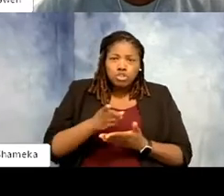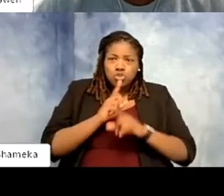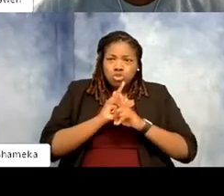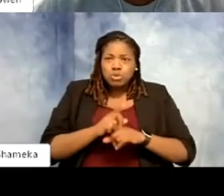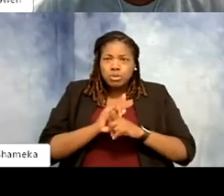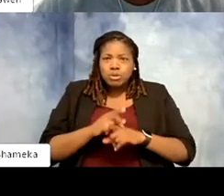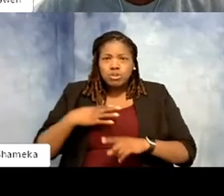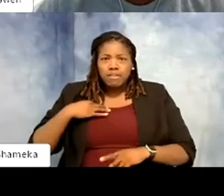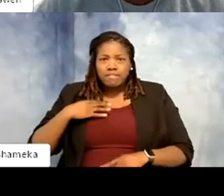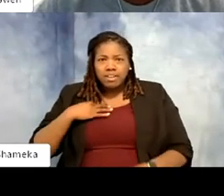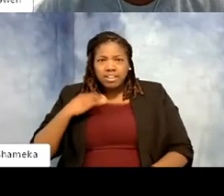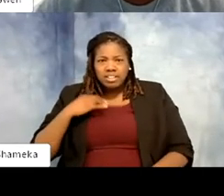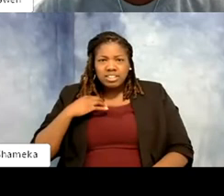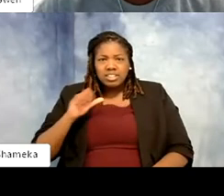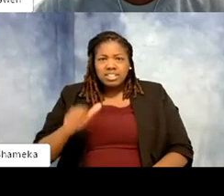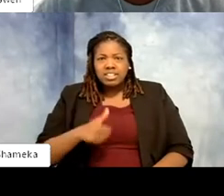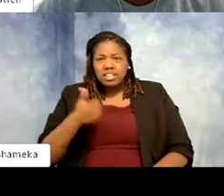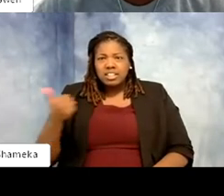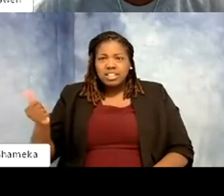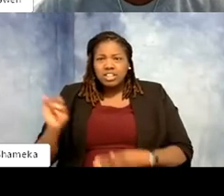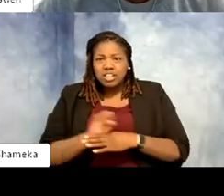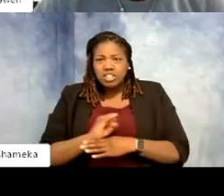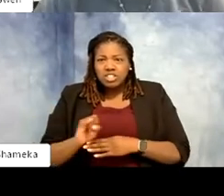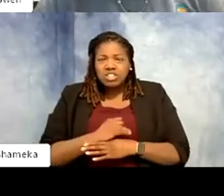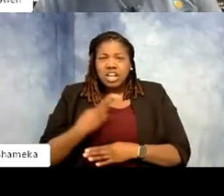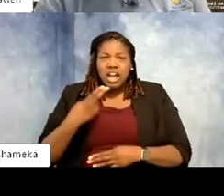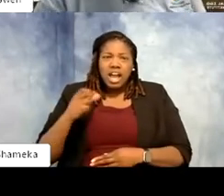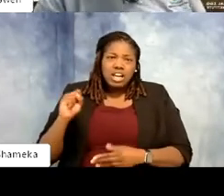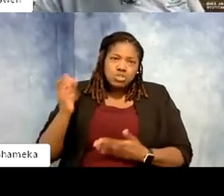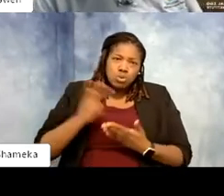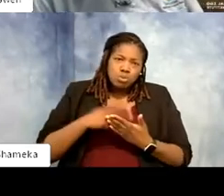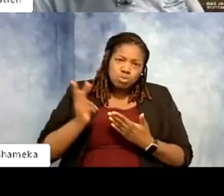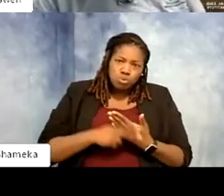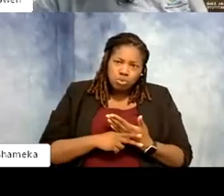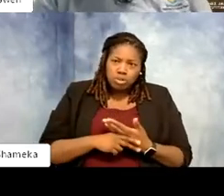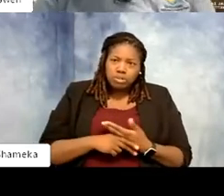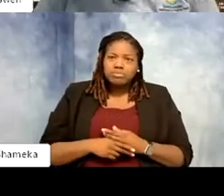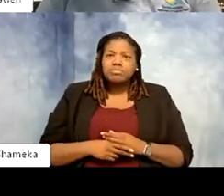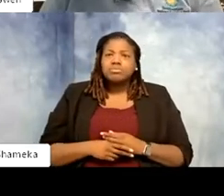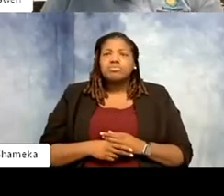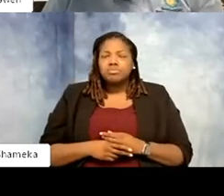and um other interns in high school programs and such. And this is you giving back and